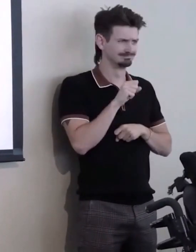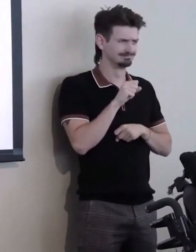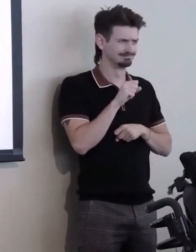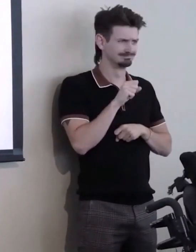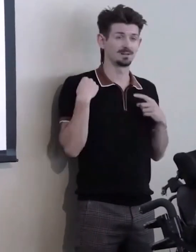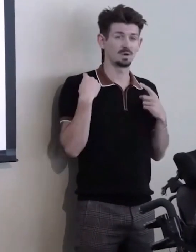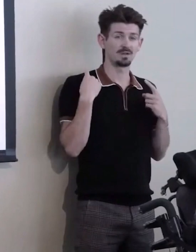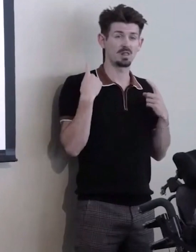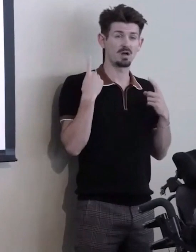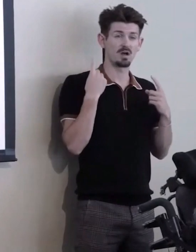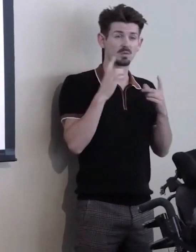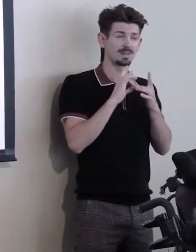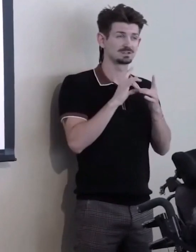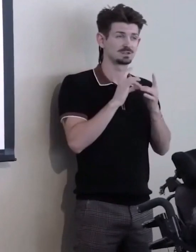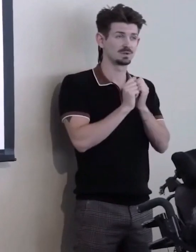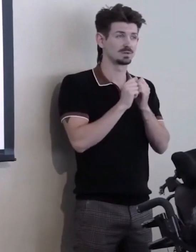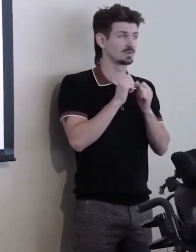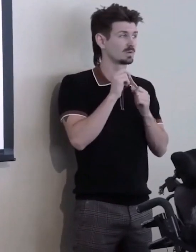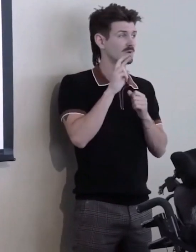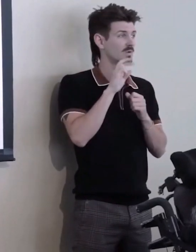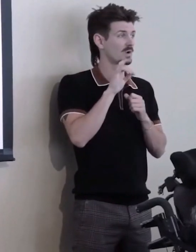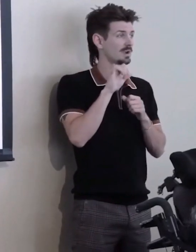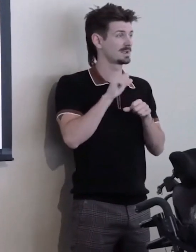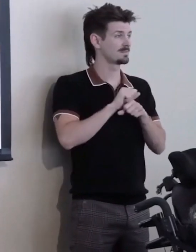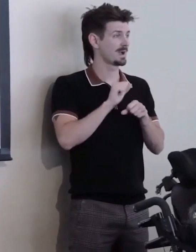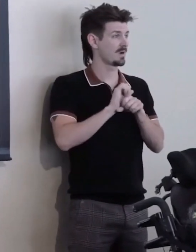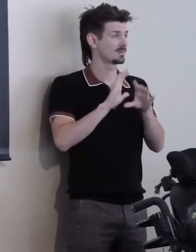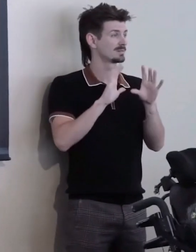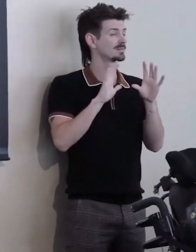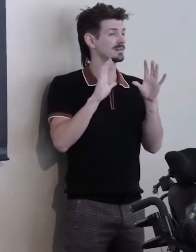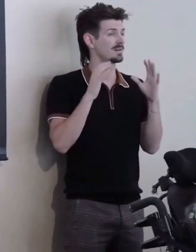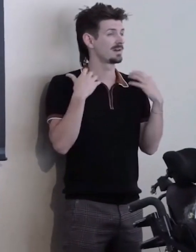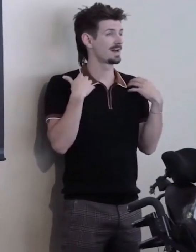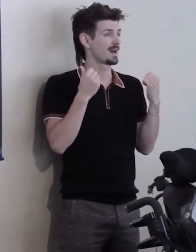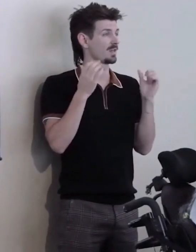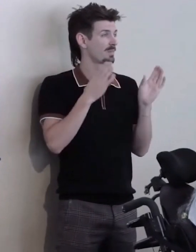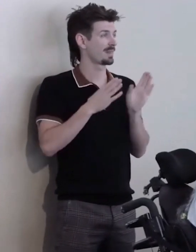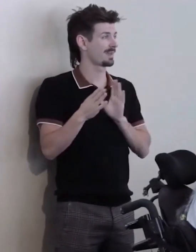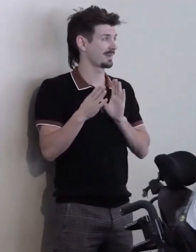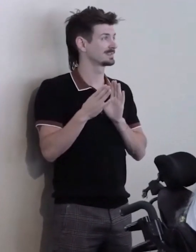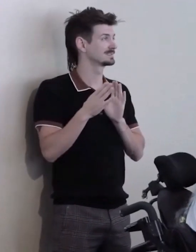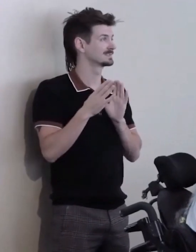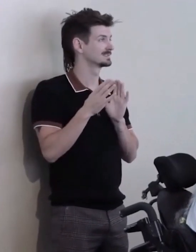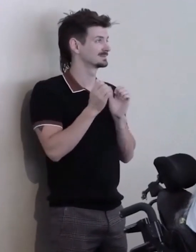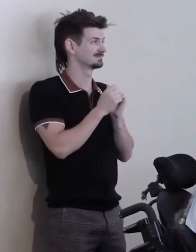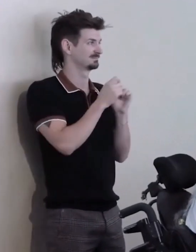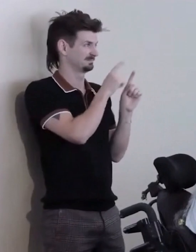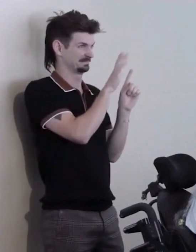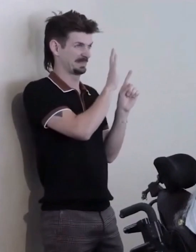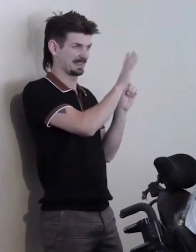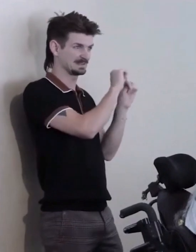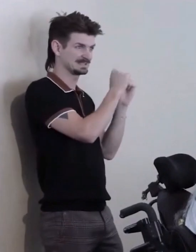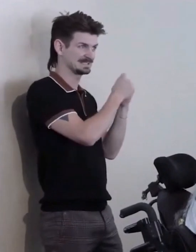Health Plans, with Patrick at the helm, and a great team and we are very happy that... Uhm... Colorado Access has decided